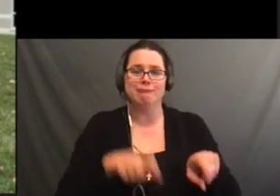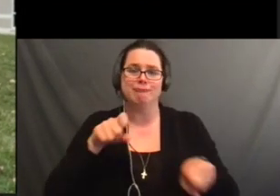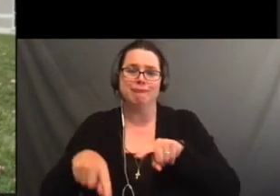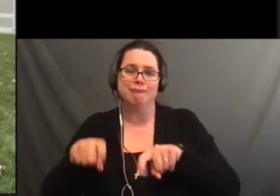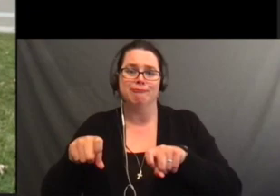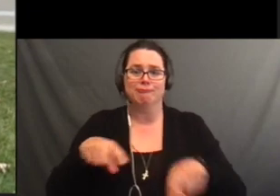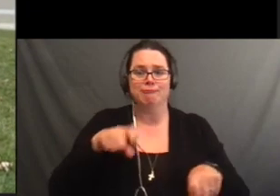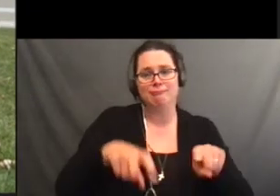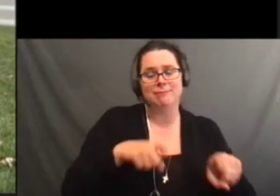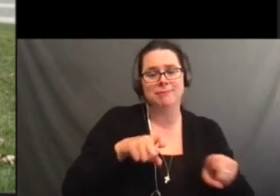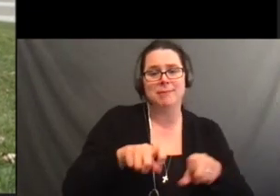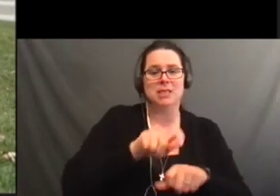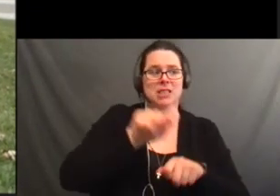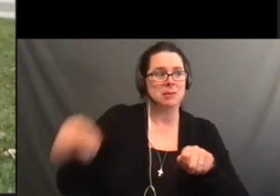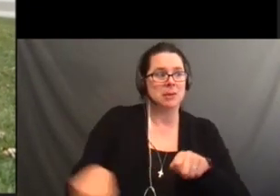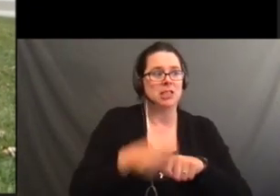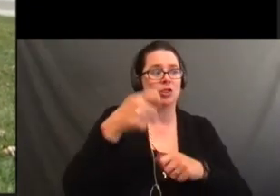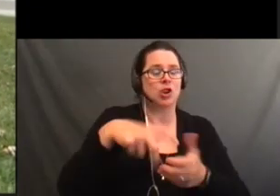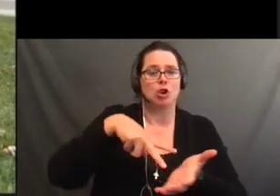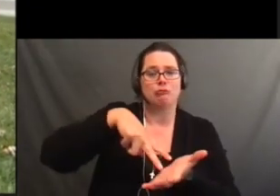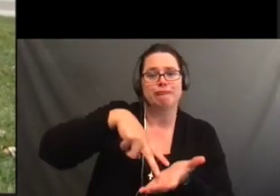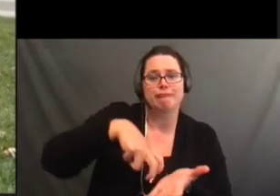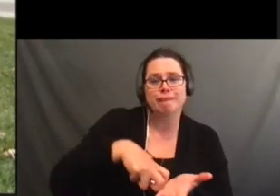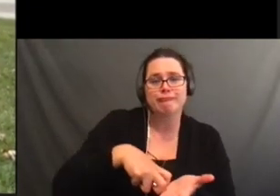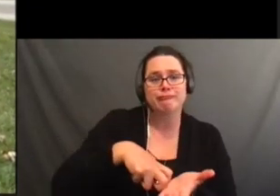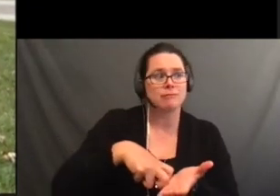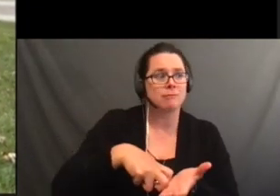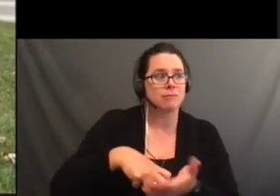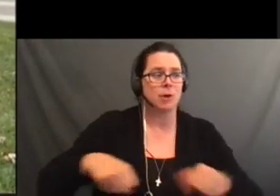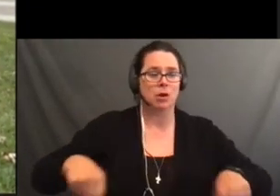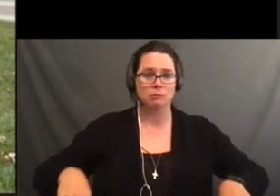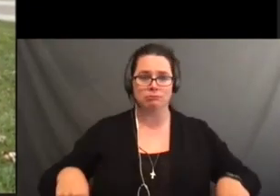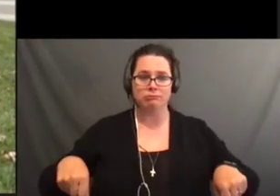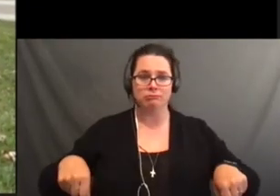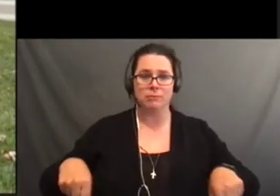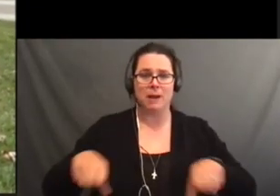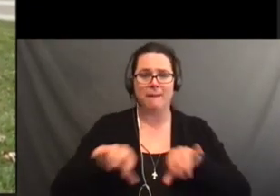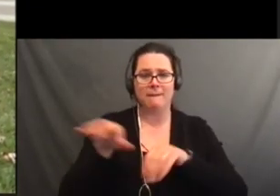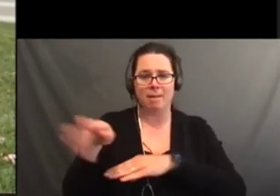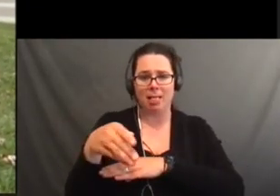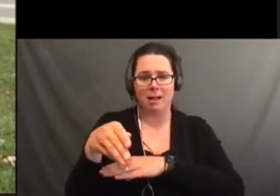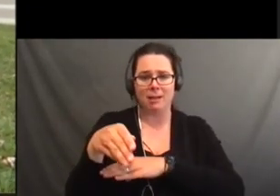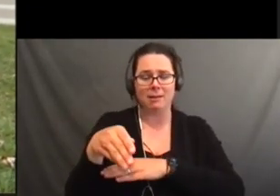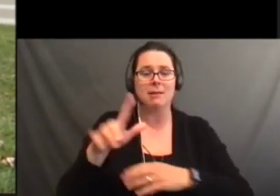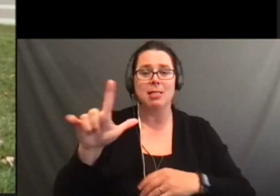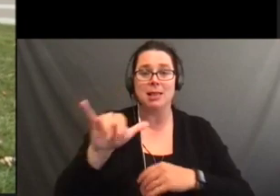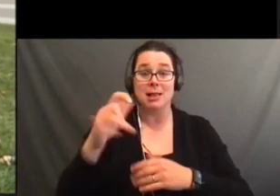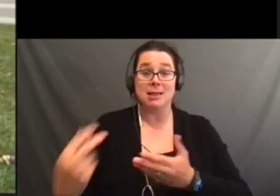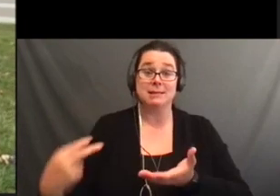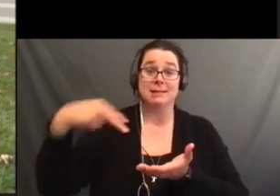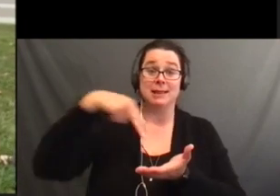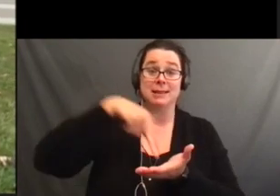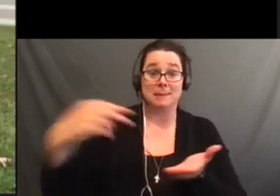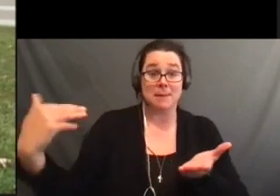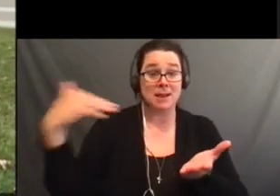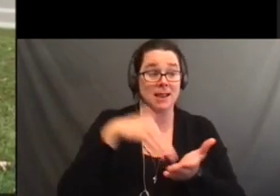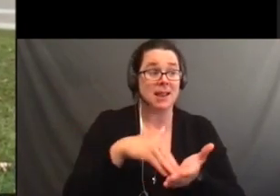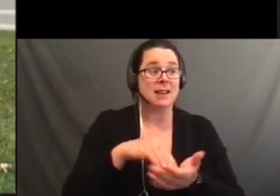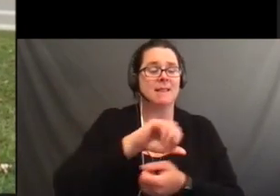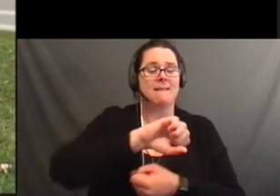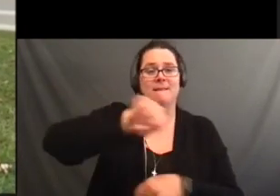Or you can, I have a mini keyboard so I can